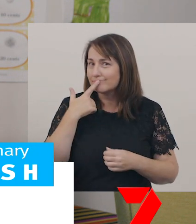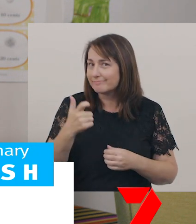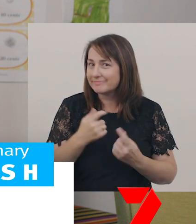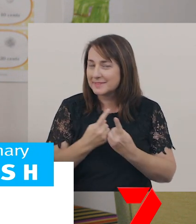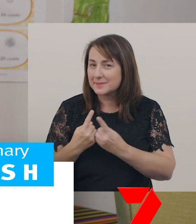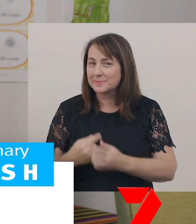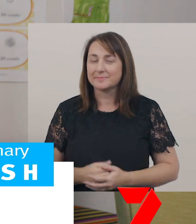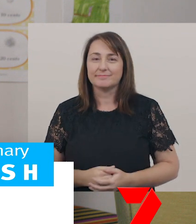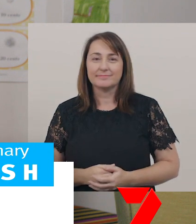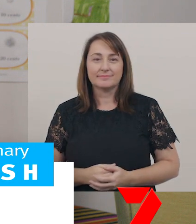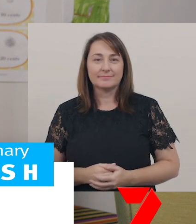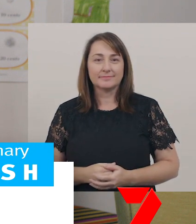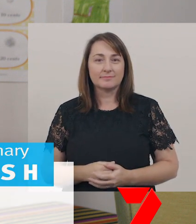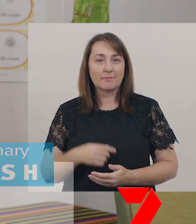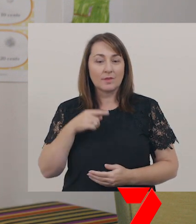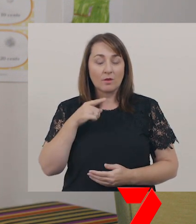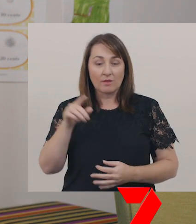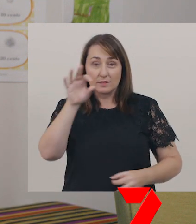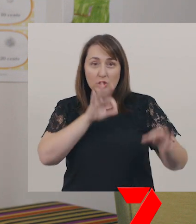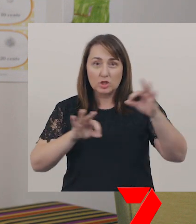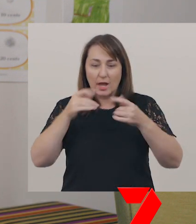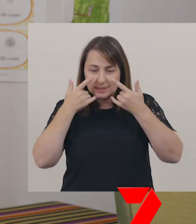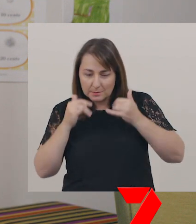Have you ever completed a science experiment?